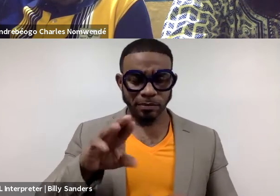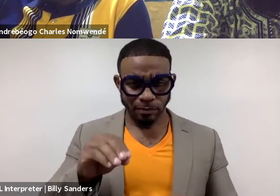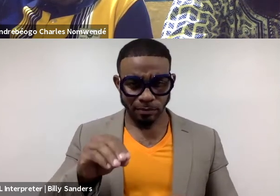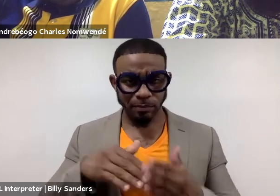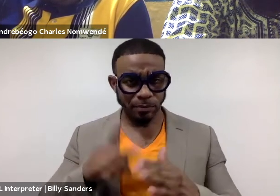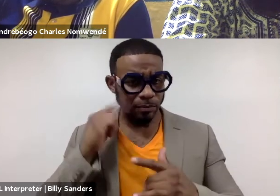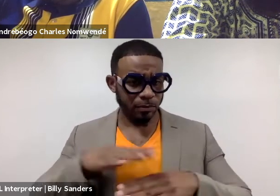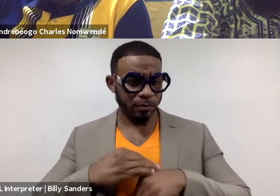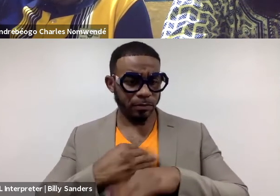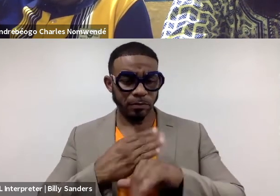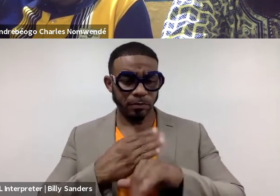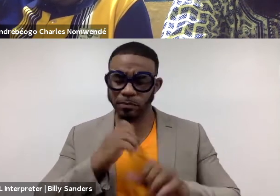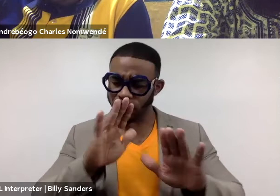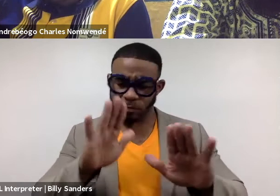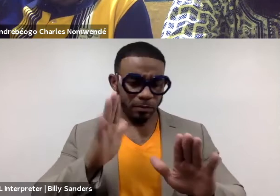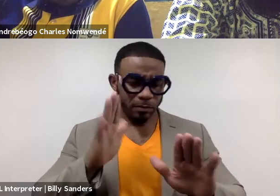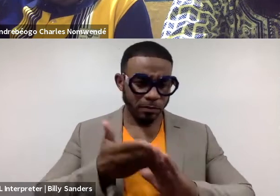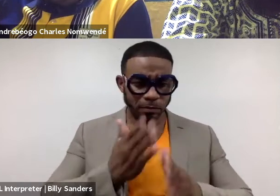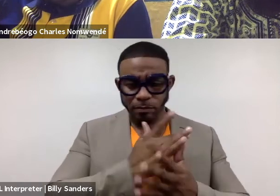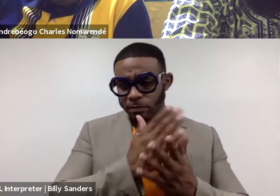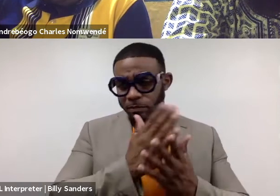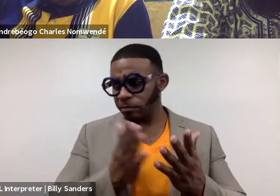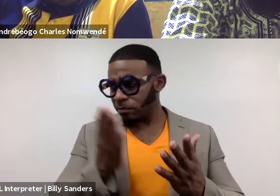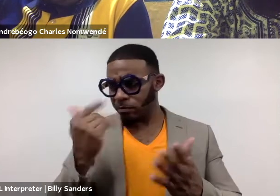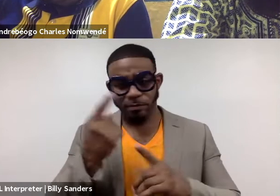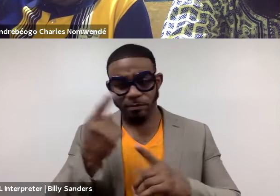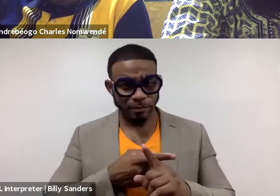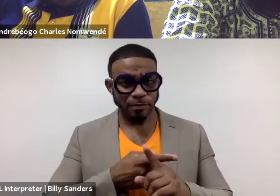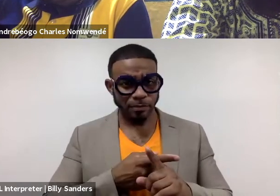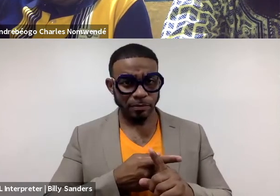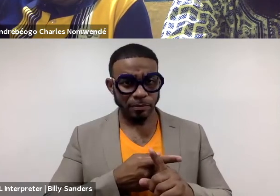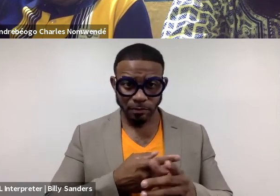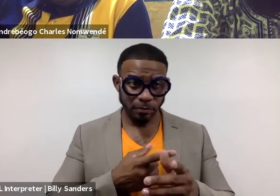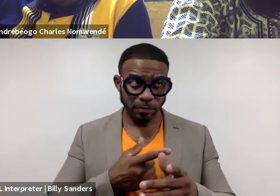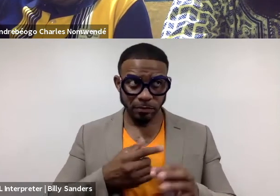And we had a wonderful run last month. And that run extended into early this month.